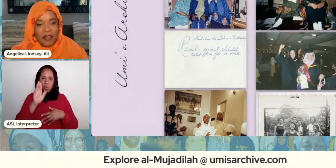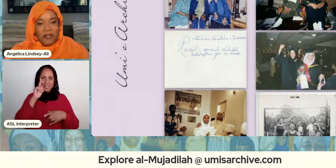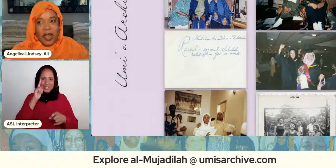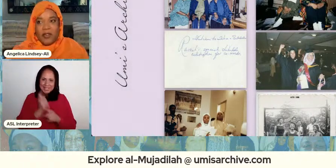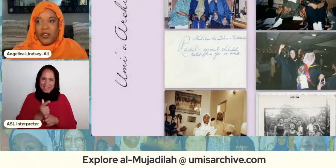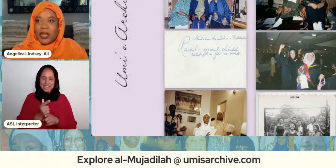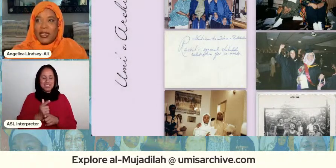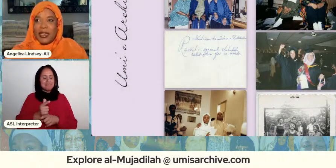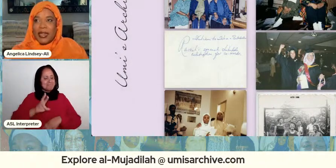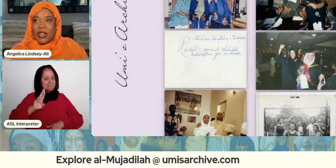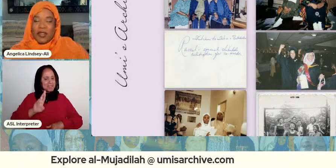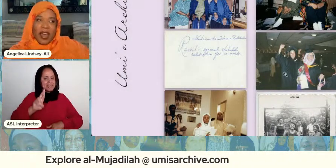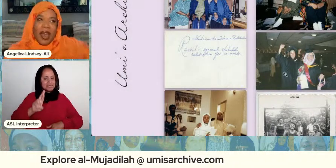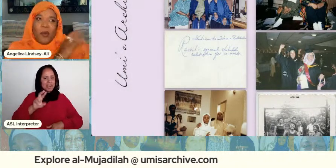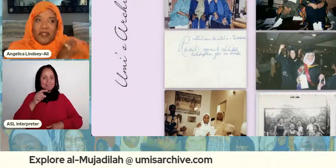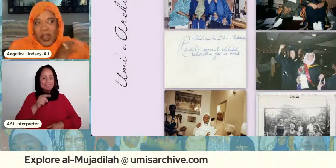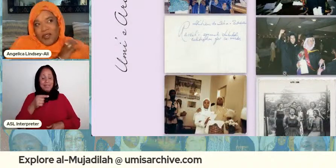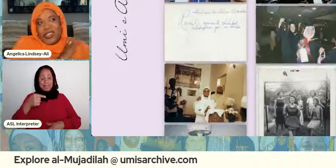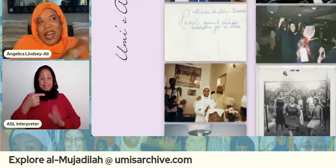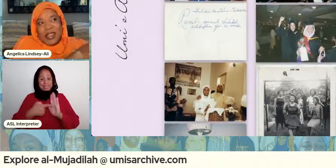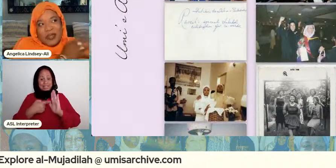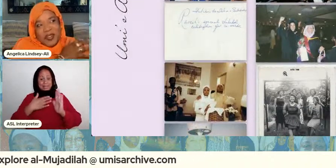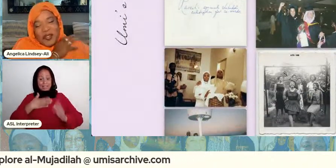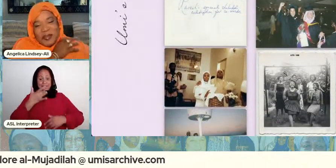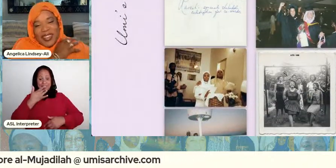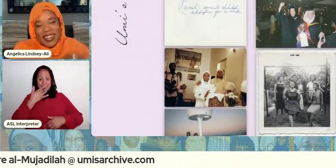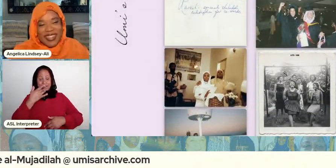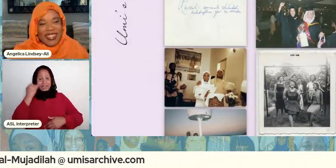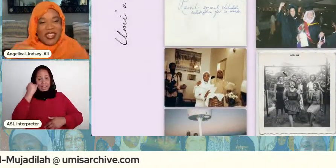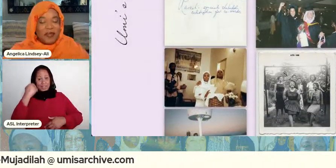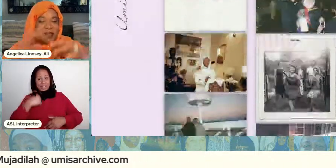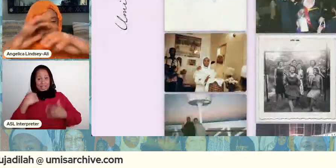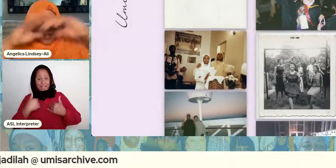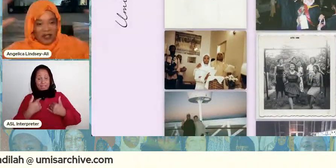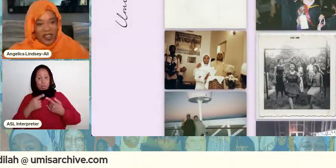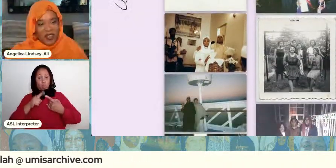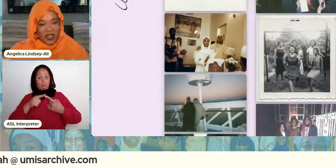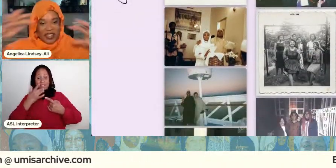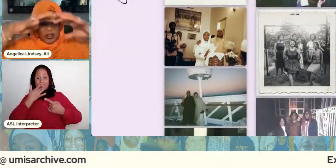my favorite so if i had one favorite document from the collection this might be my favorite